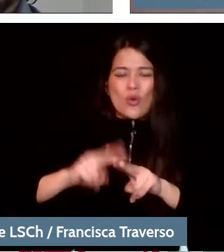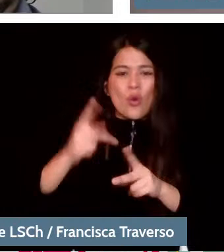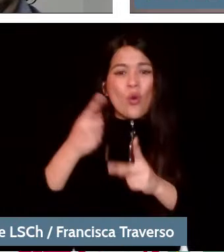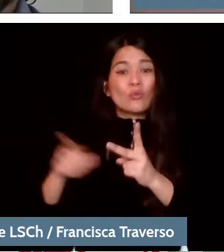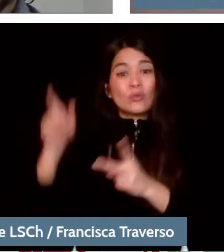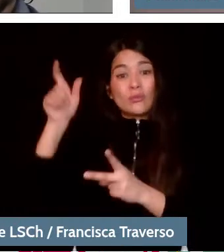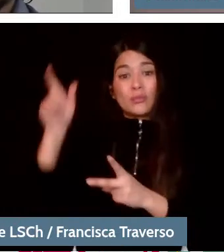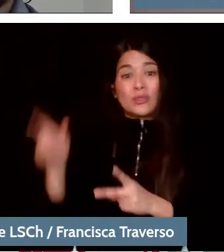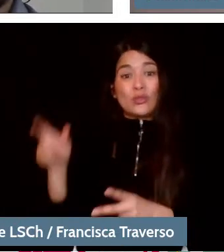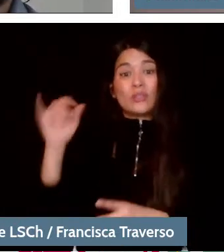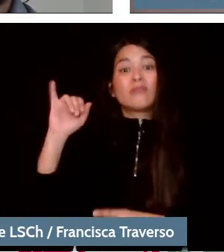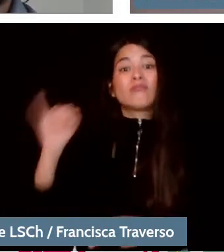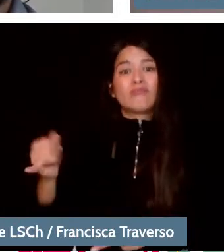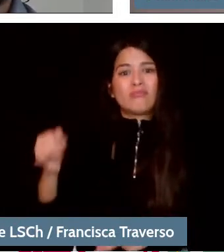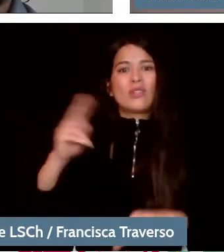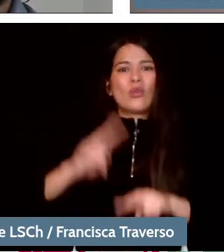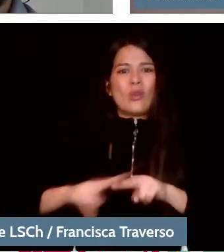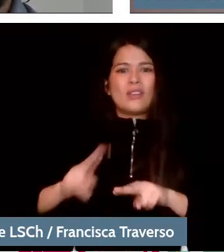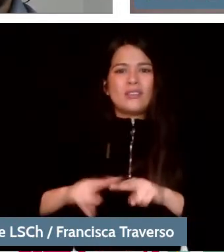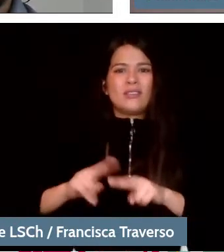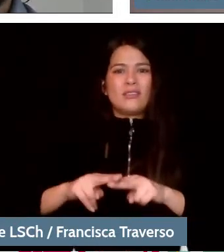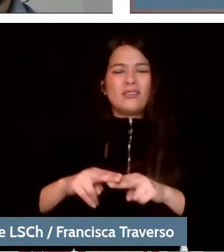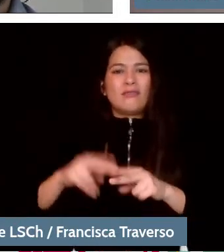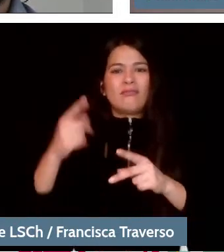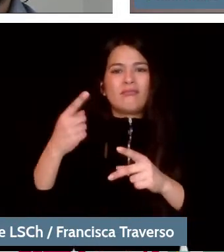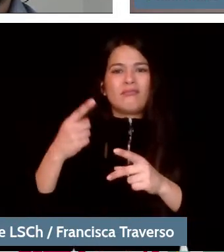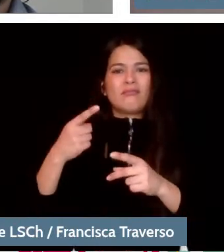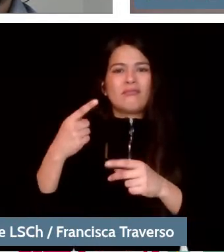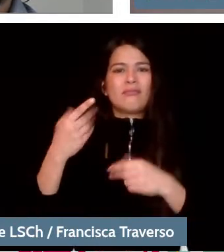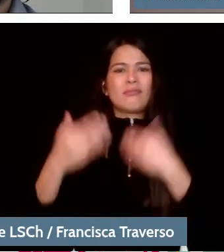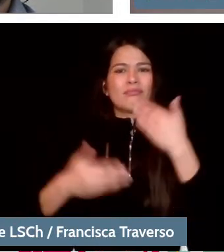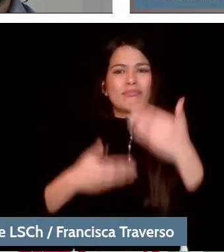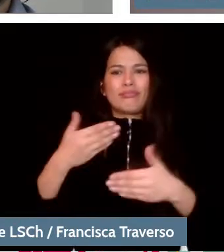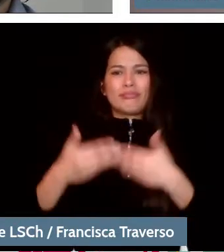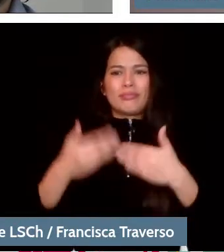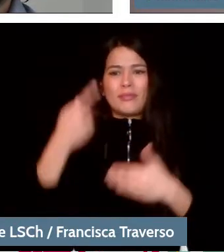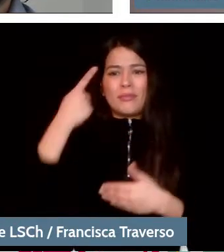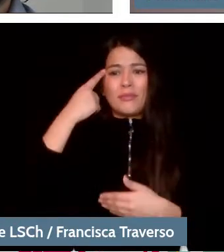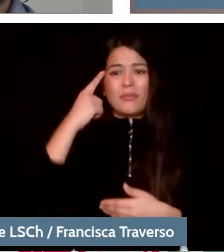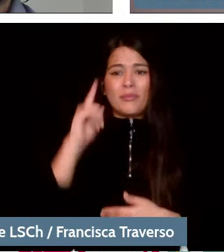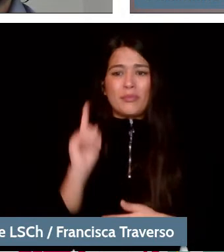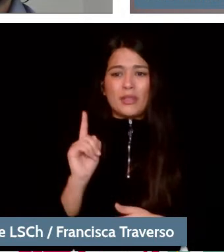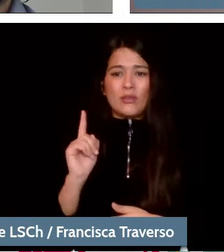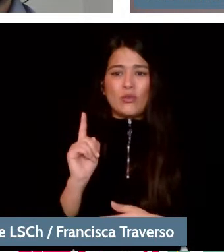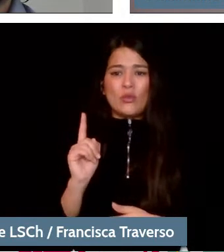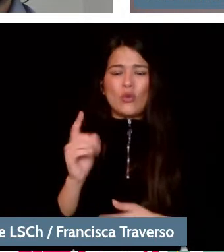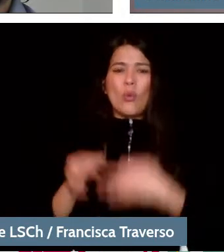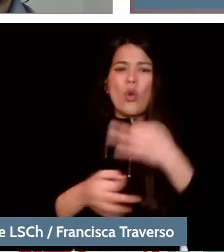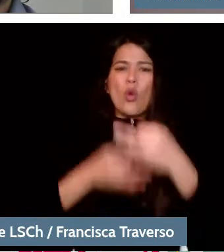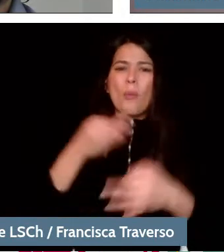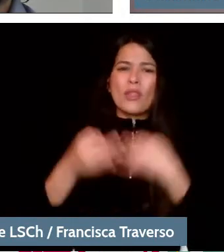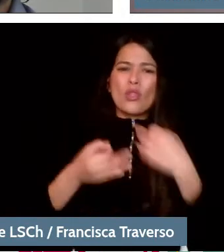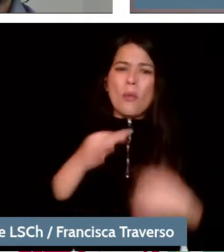And, naturally, it does and it does. But that leads a bit to what the Minister of Culture commented a few days ago in Chile.